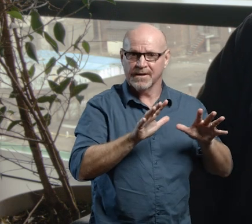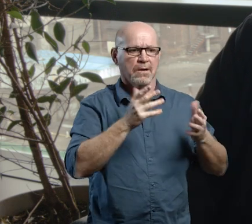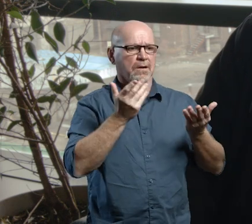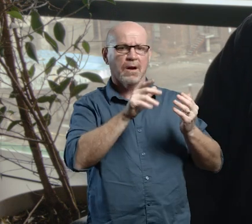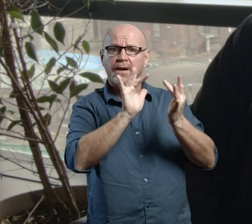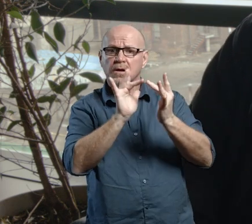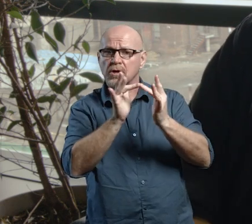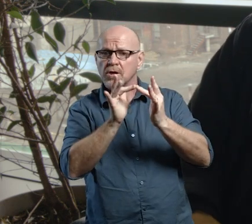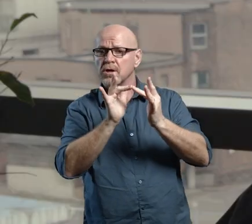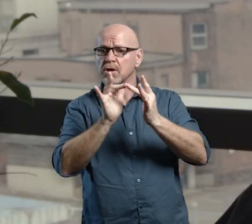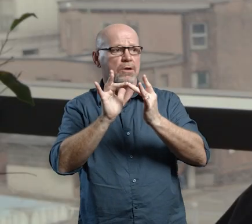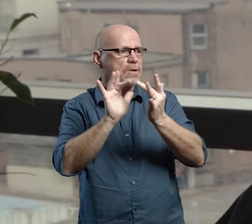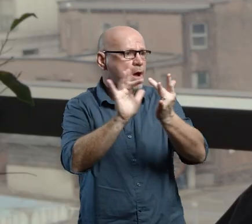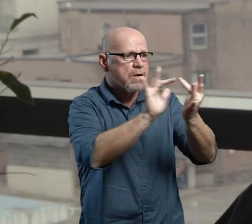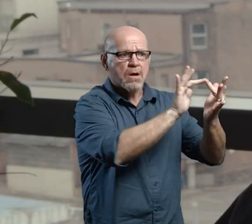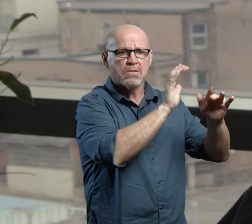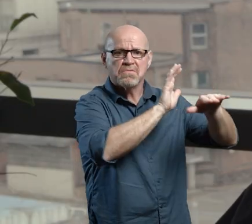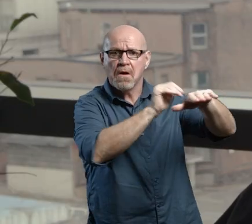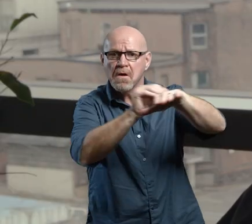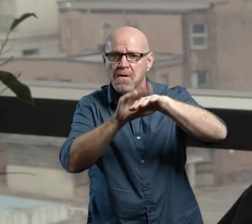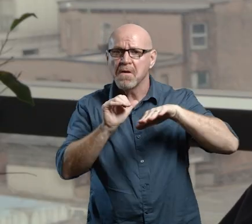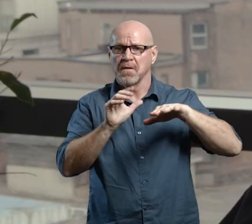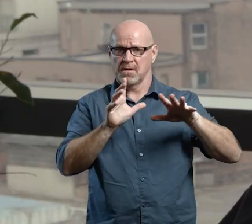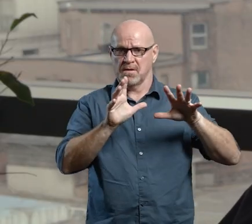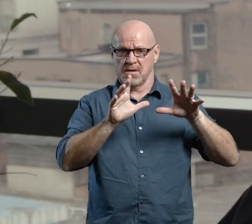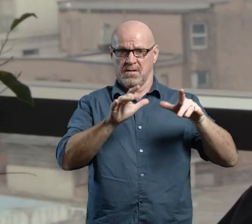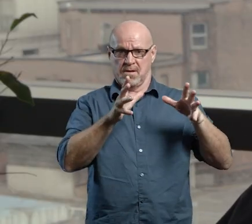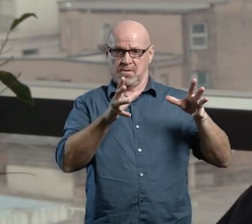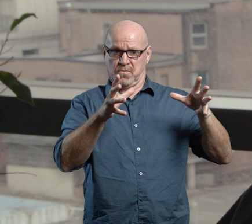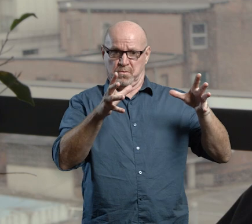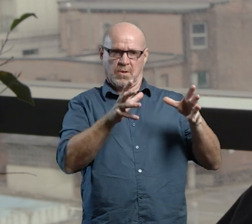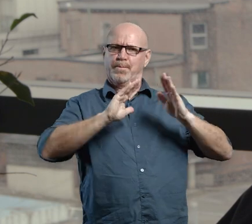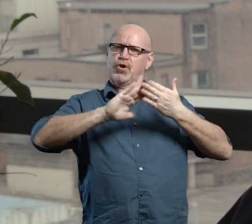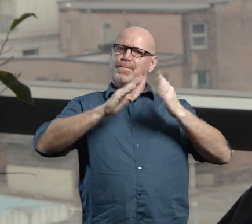shirt and sweater.>> Yeah it's a lot of people that, that we know through academics